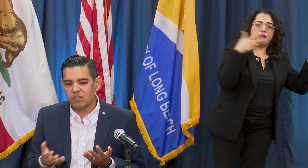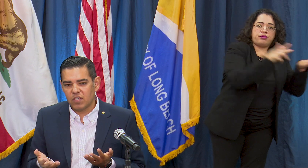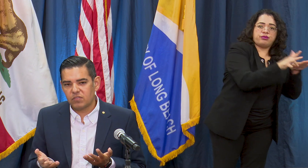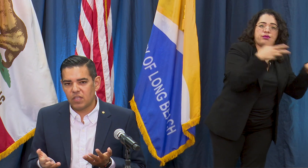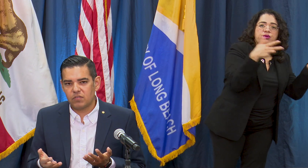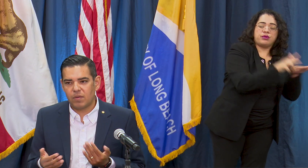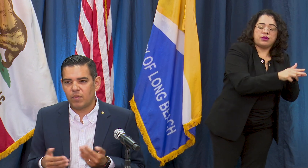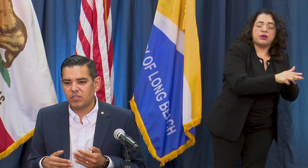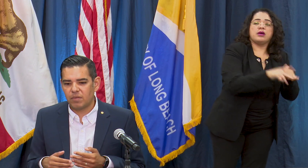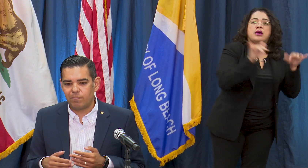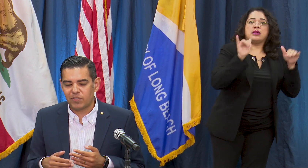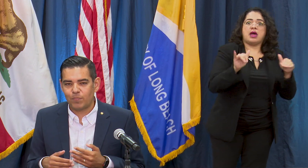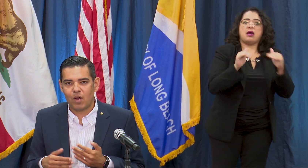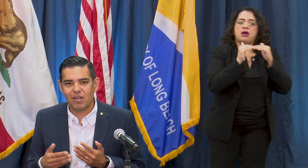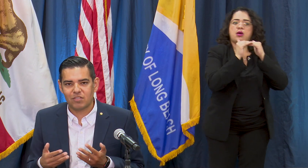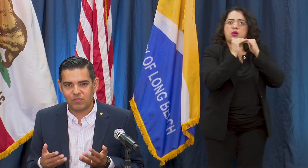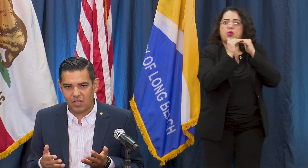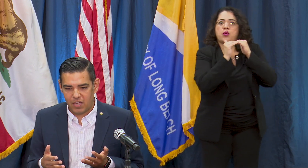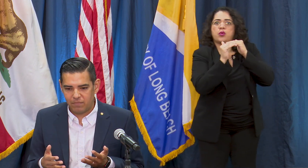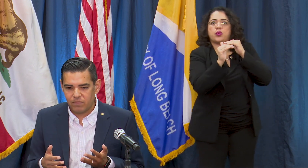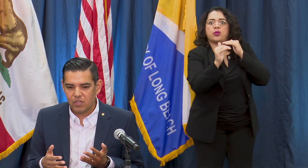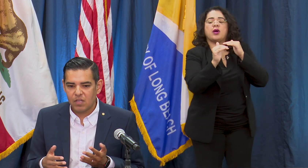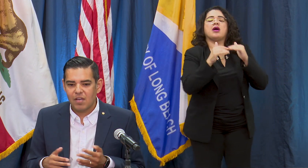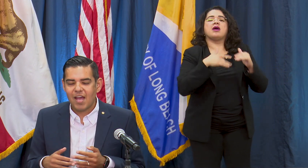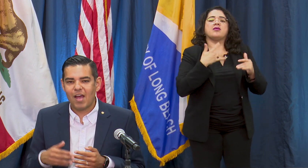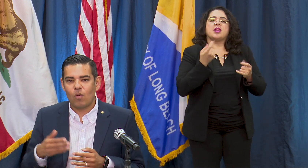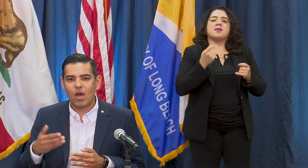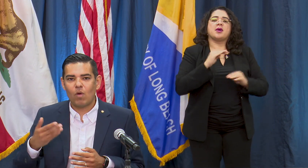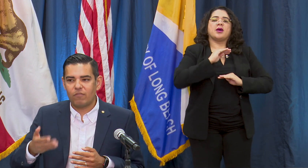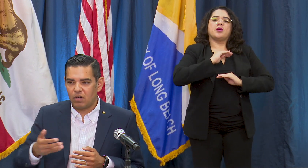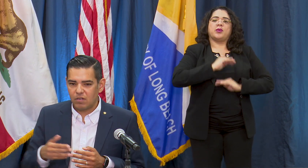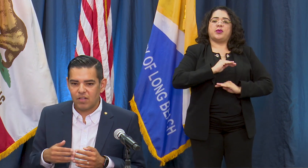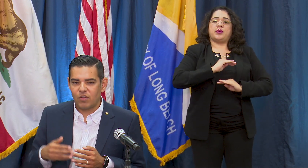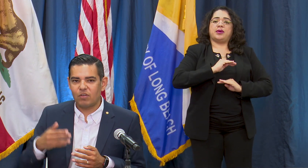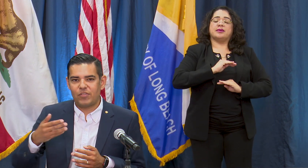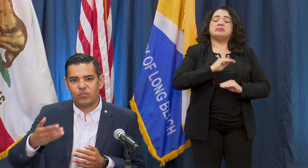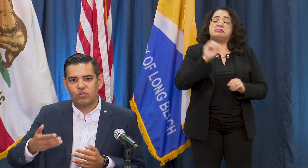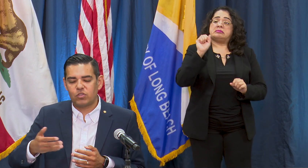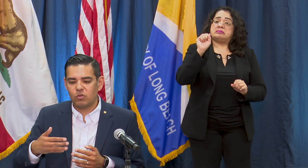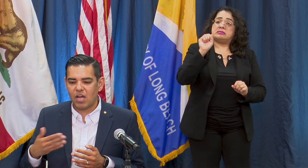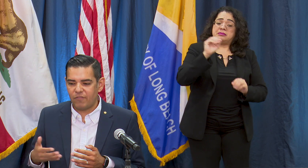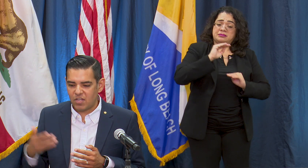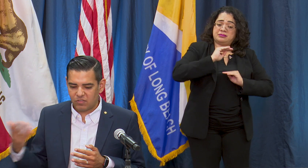is a positive sign. However, I think there's two caveats to